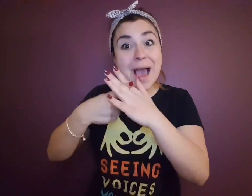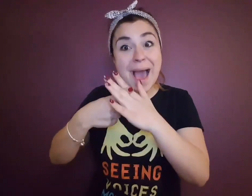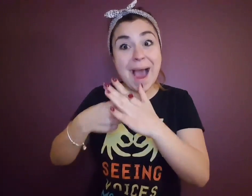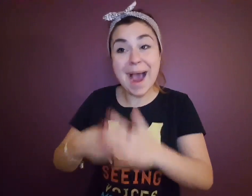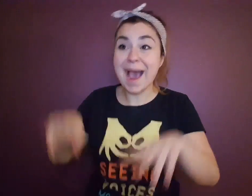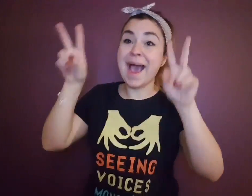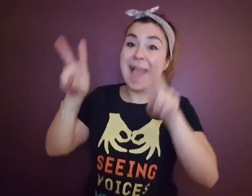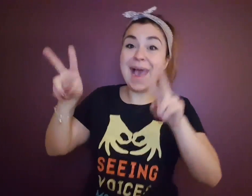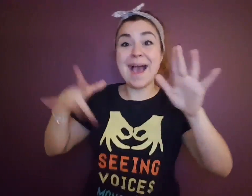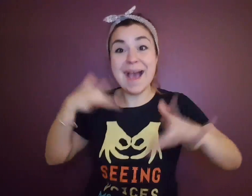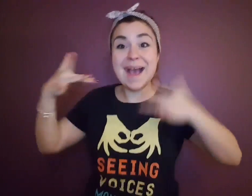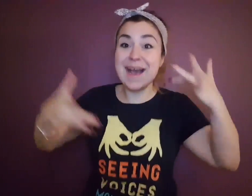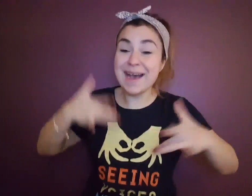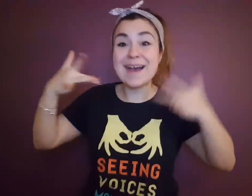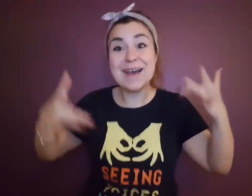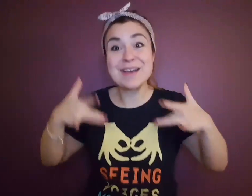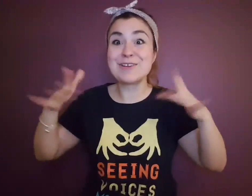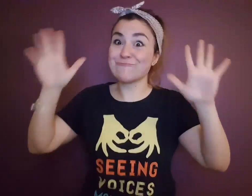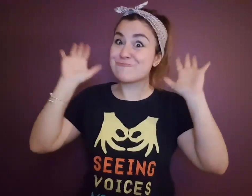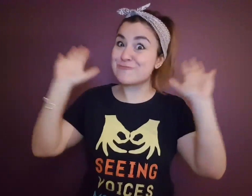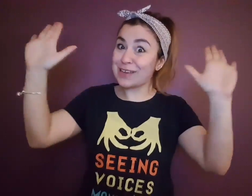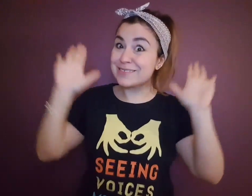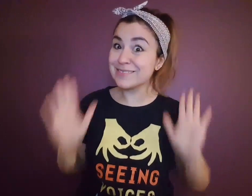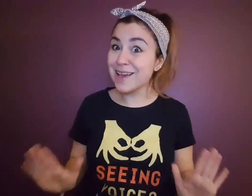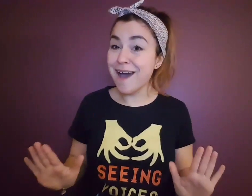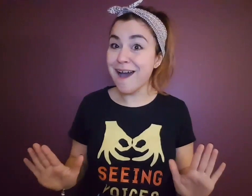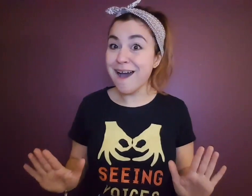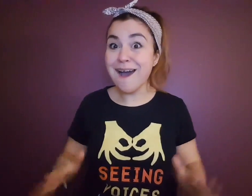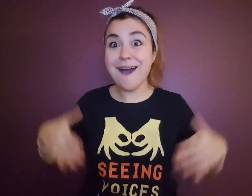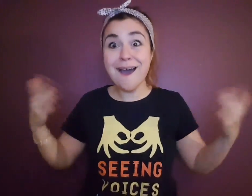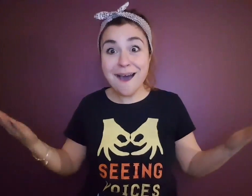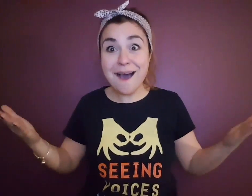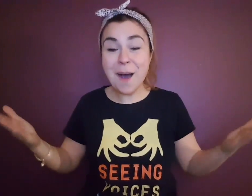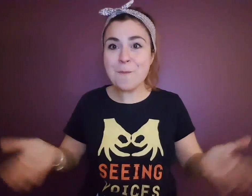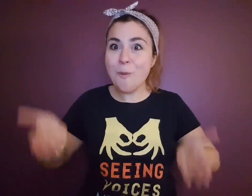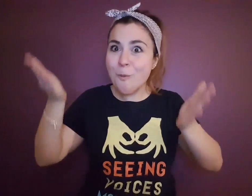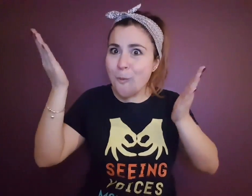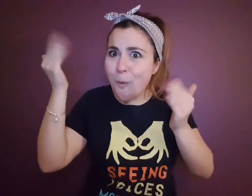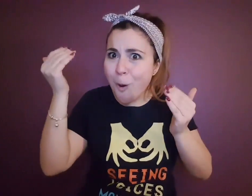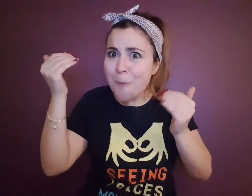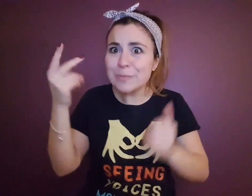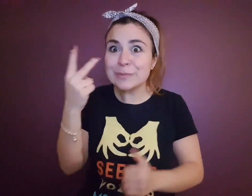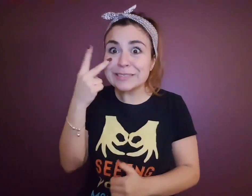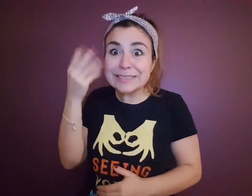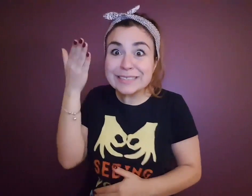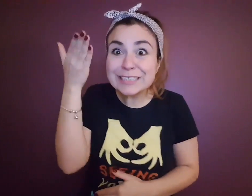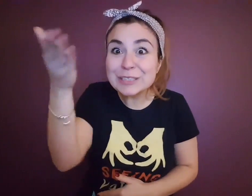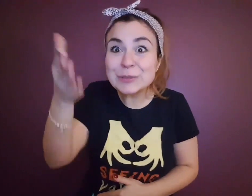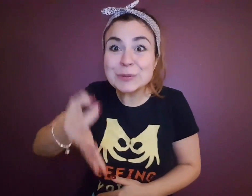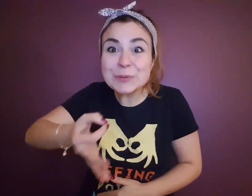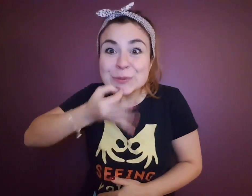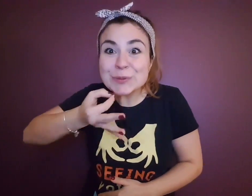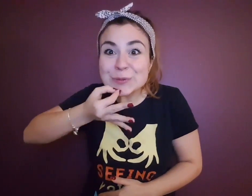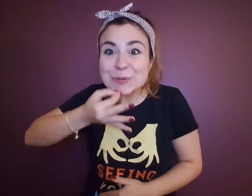It'll be a great show! Hope to see you there!